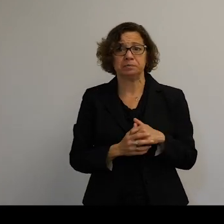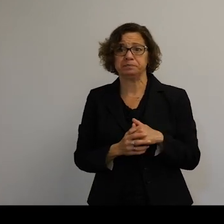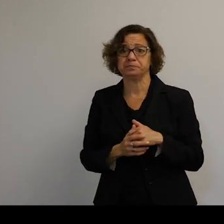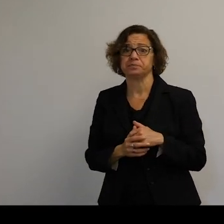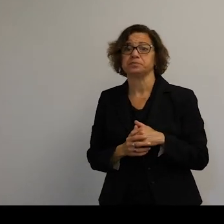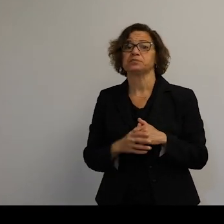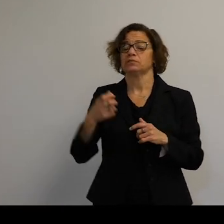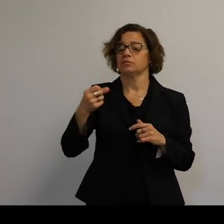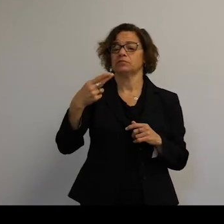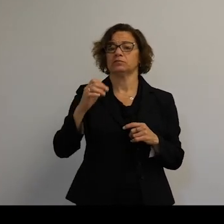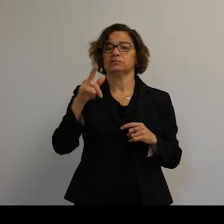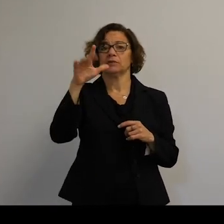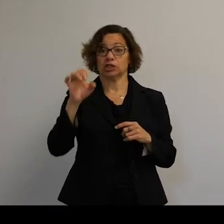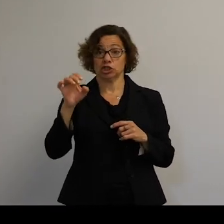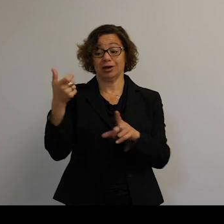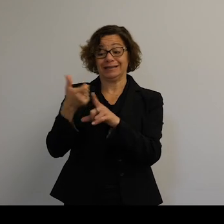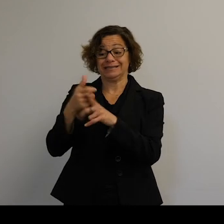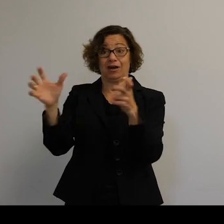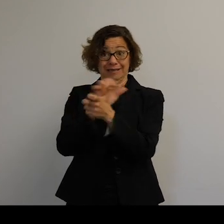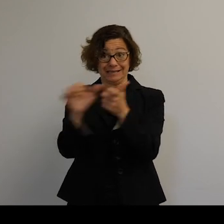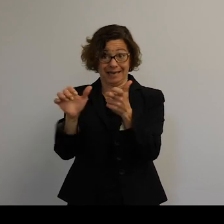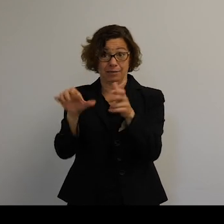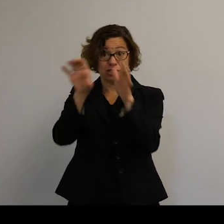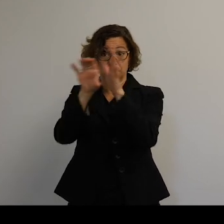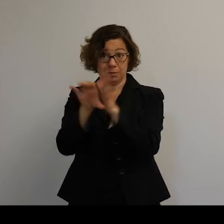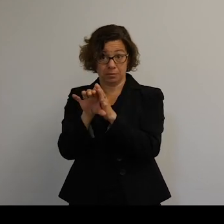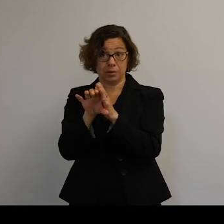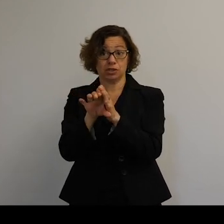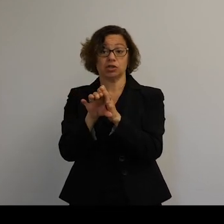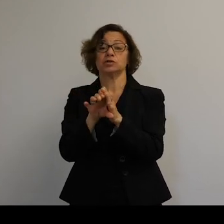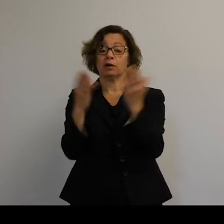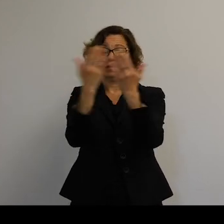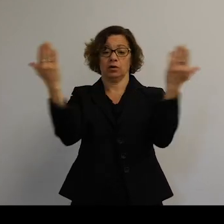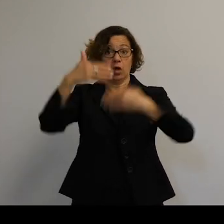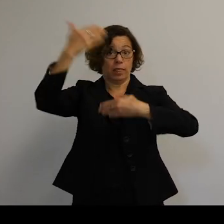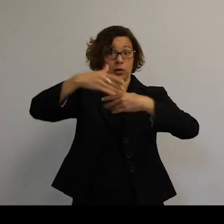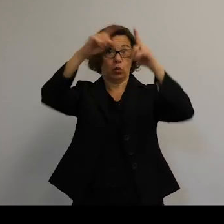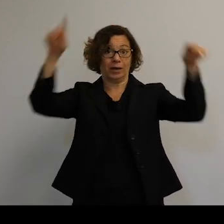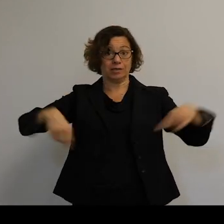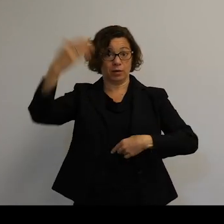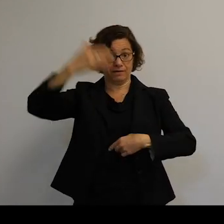The space shuttle was also damaged. These are pictures of a windscreen at the front of the shuttle, which